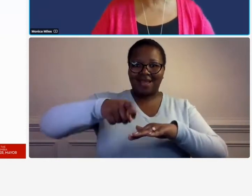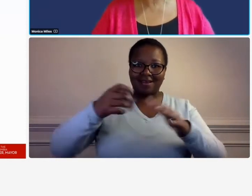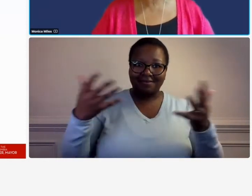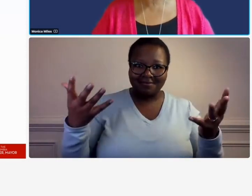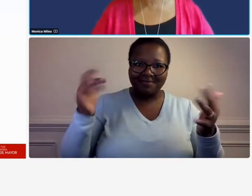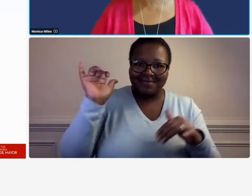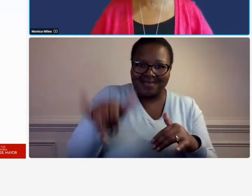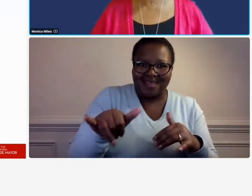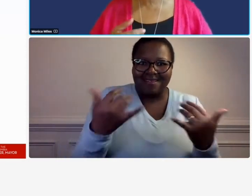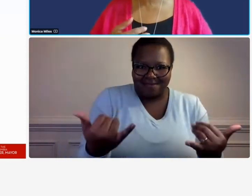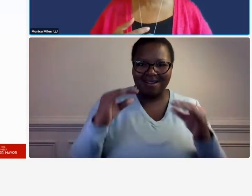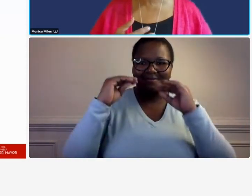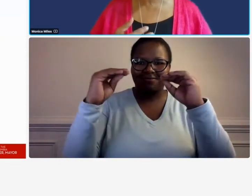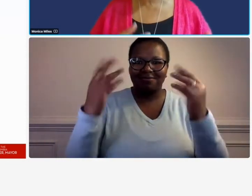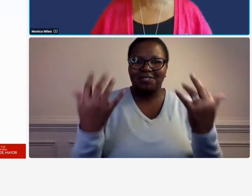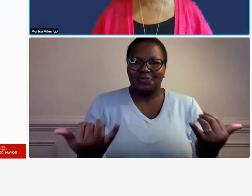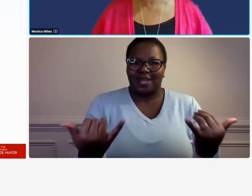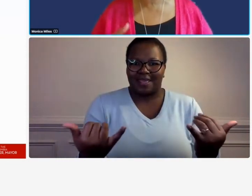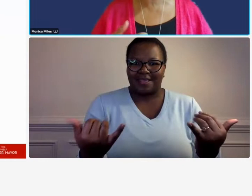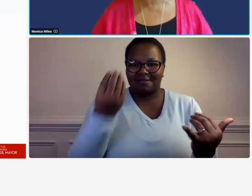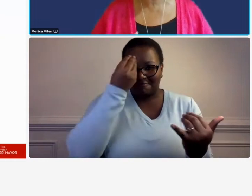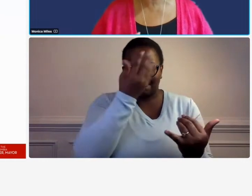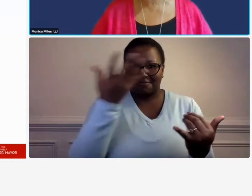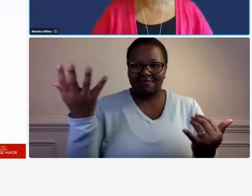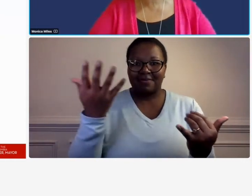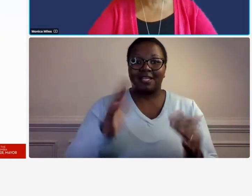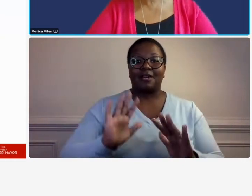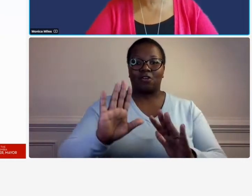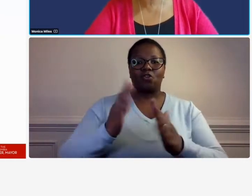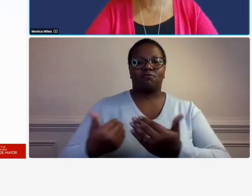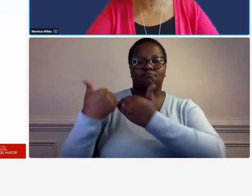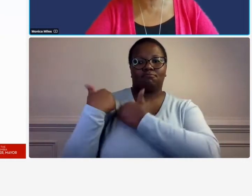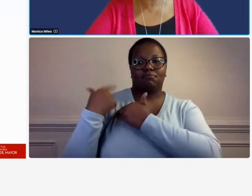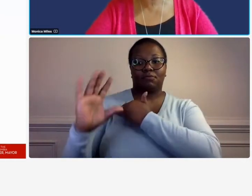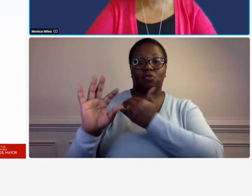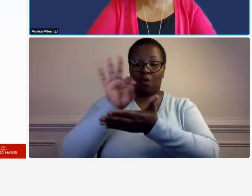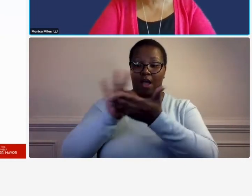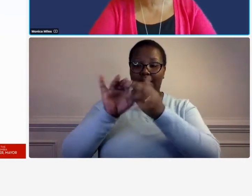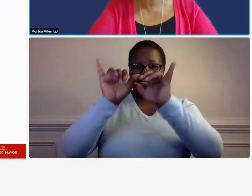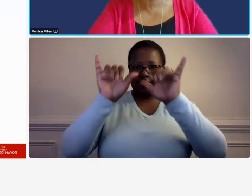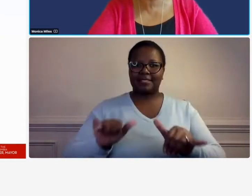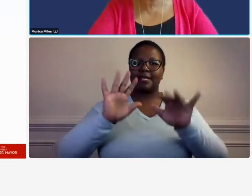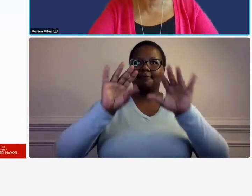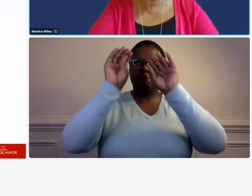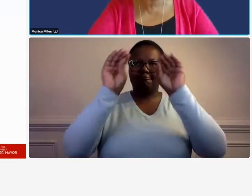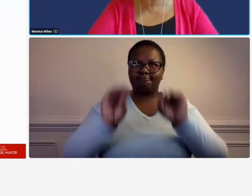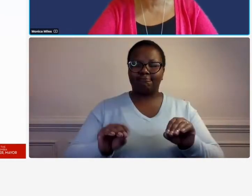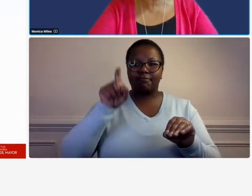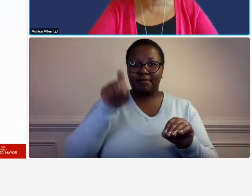because um the the onus is on you to maintain an adequate accounting system so at 23 cfr